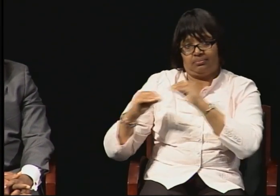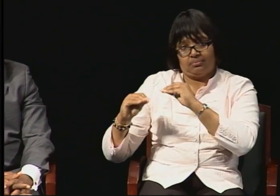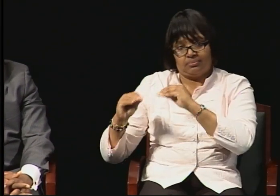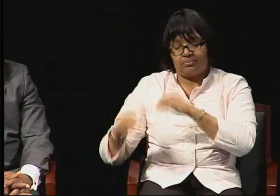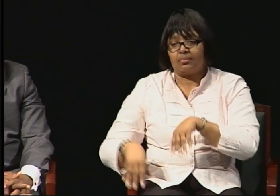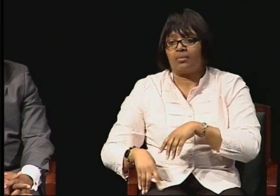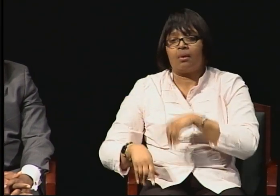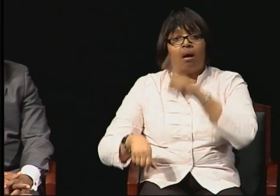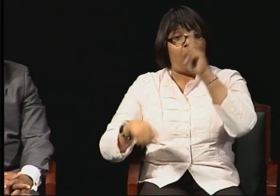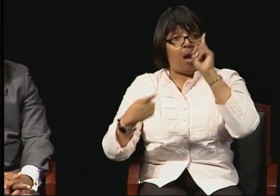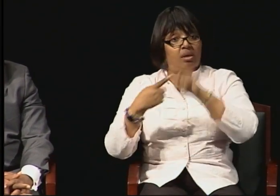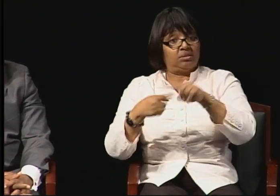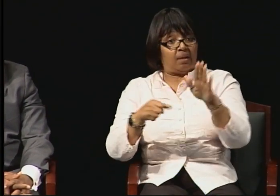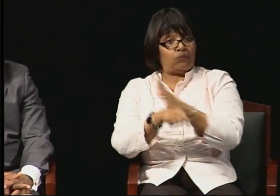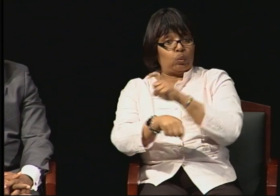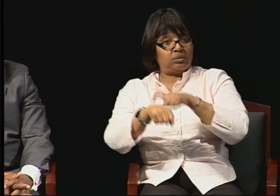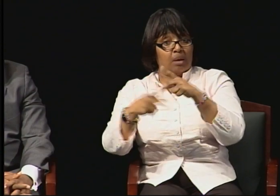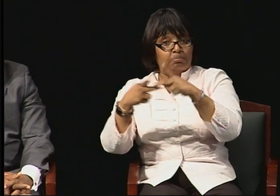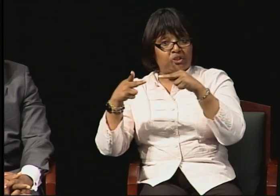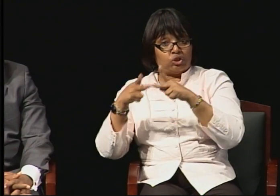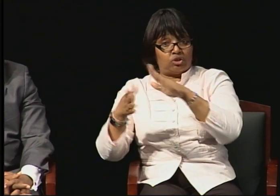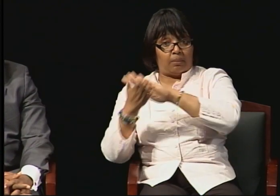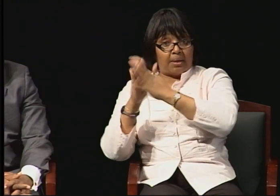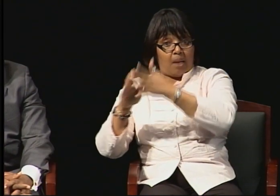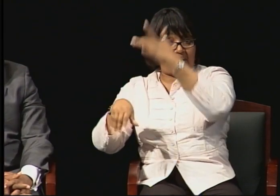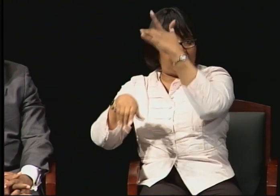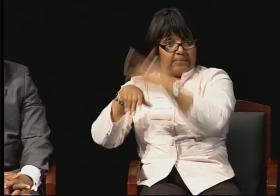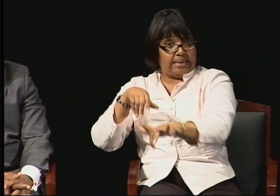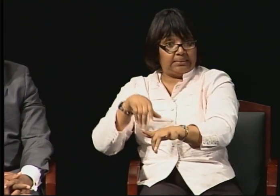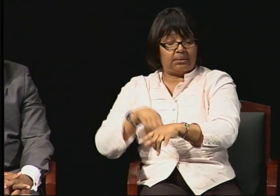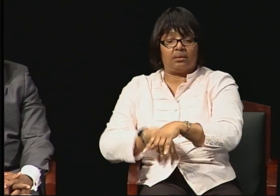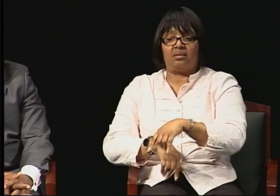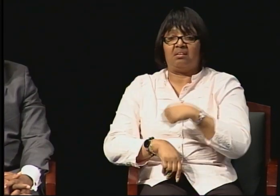But once there was a position available in the department, I applied.